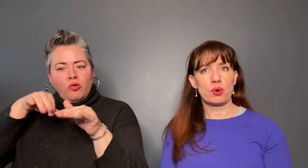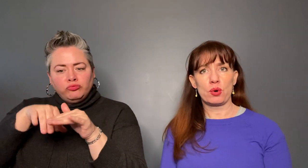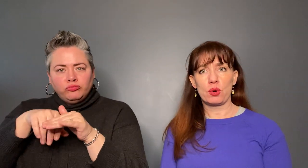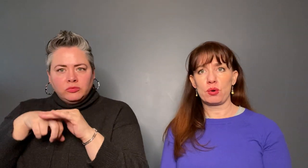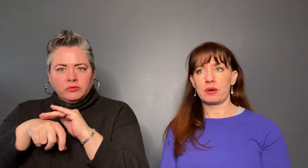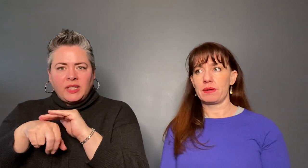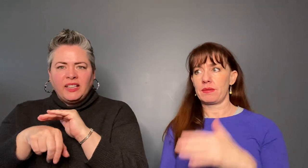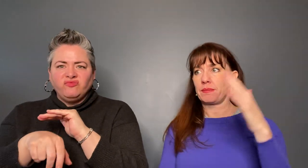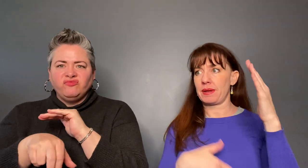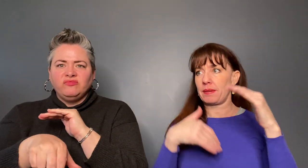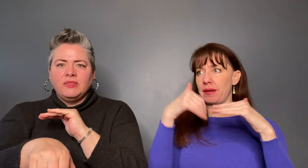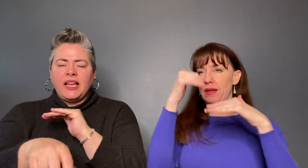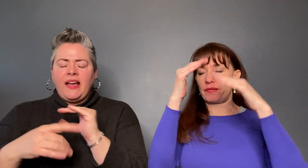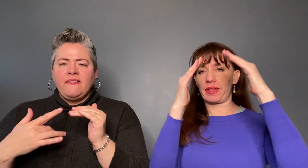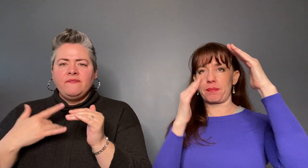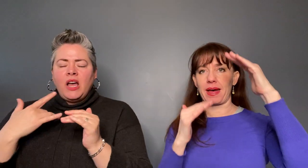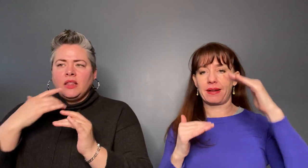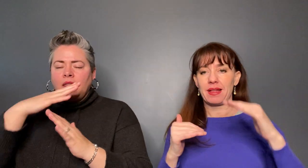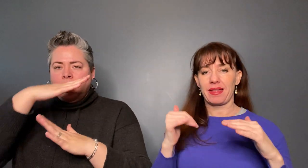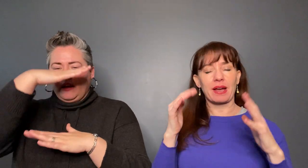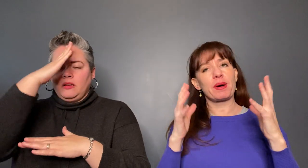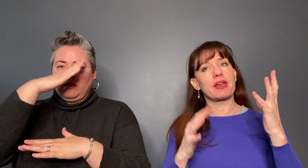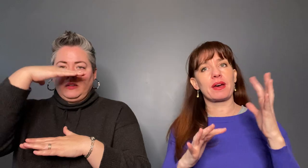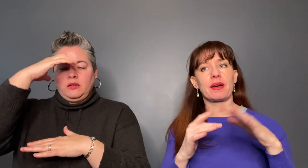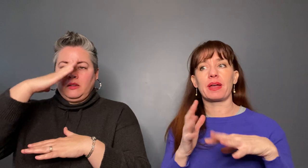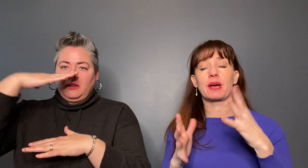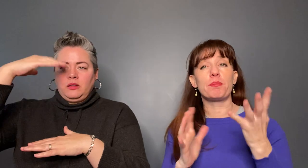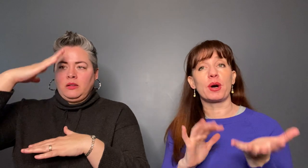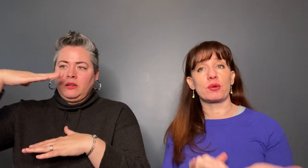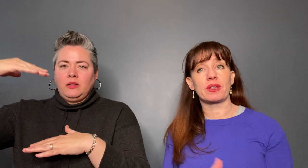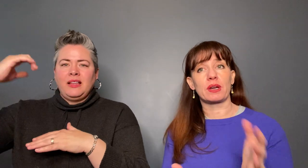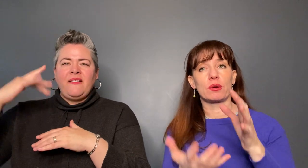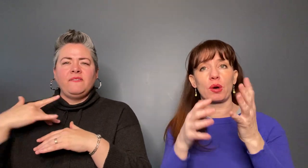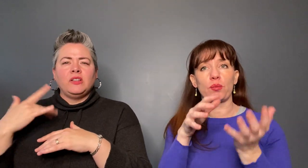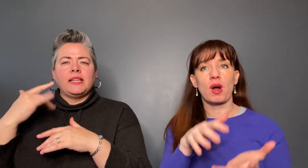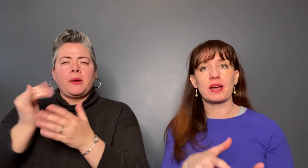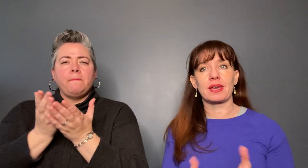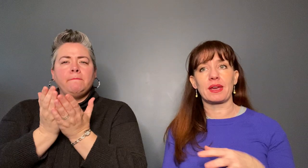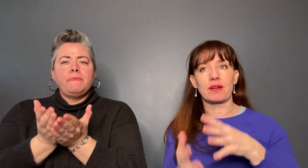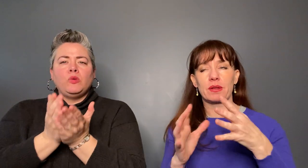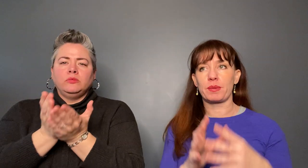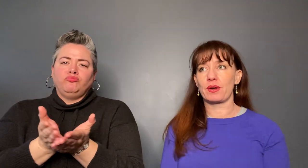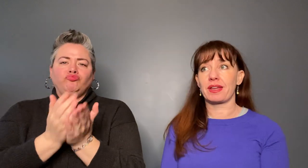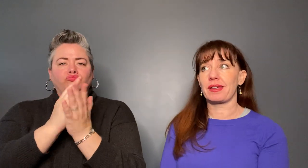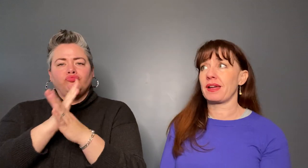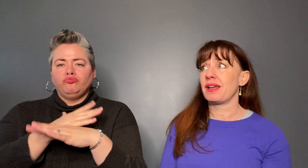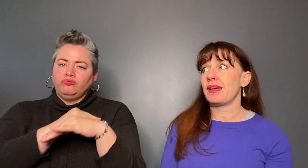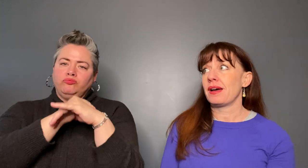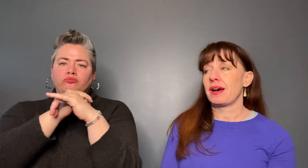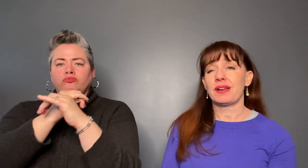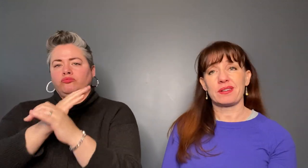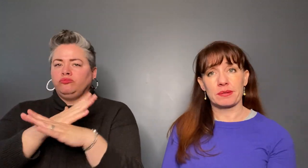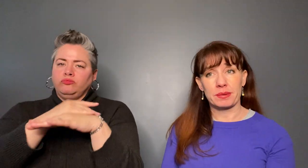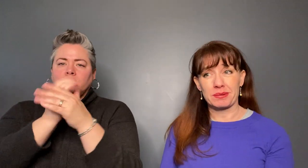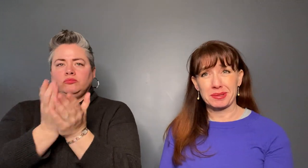I'm on a boat, like a rocking of the boat. I thought I don't know if I'll